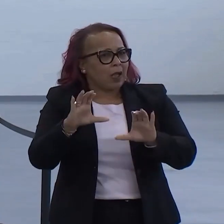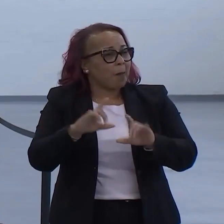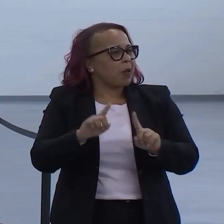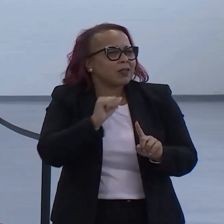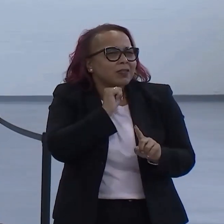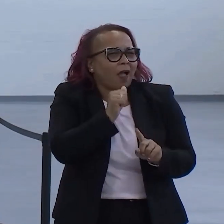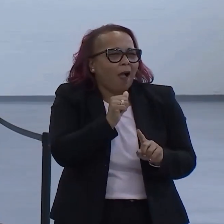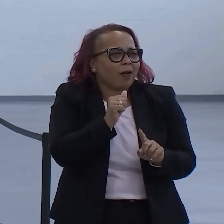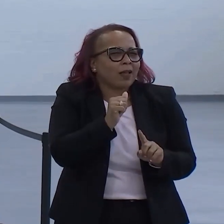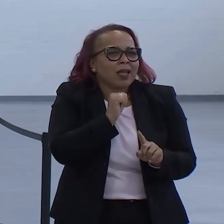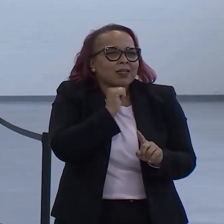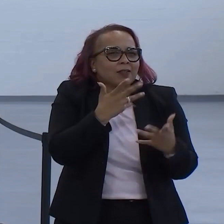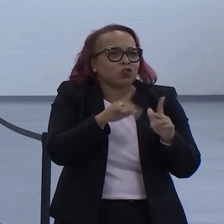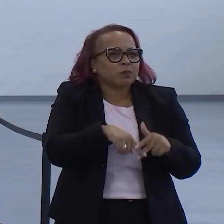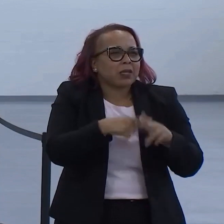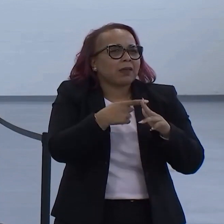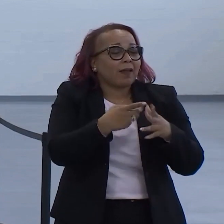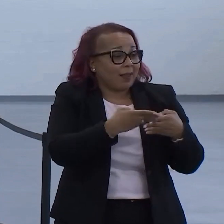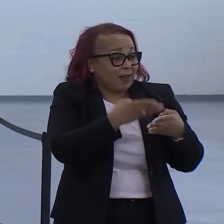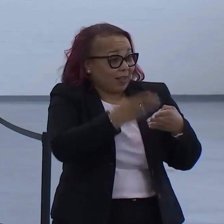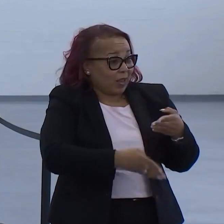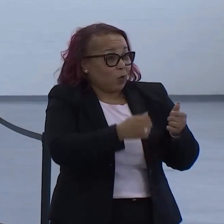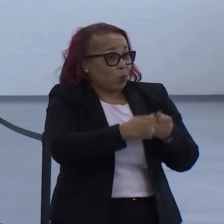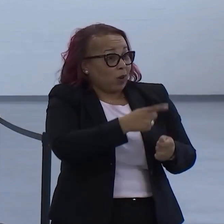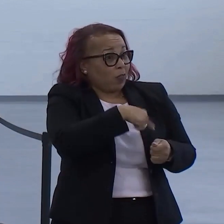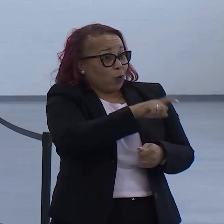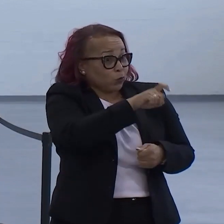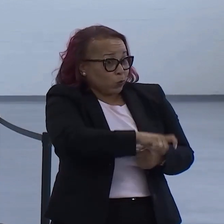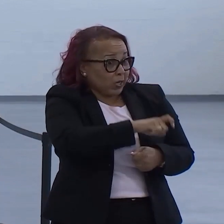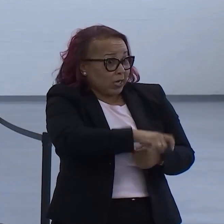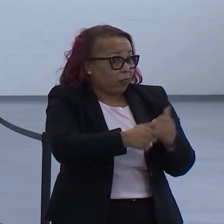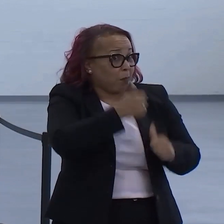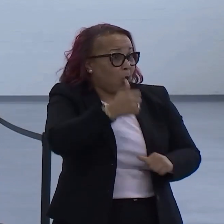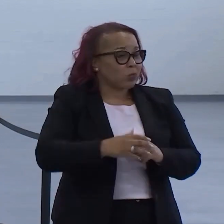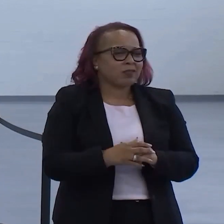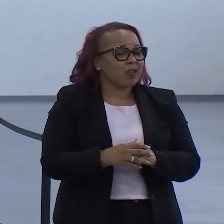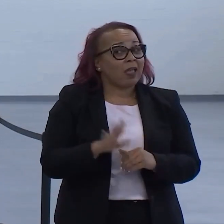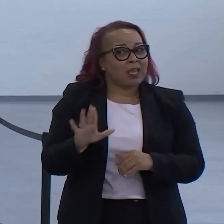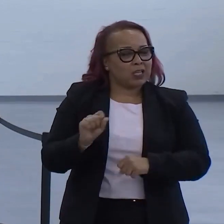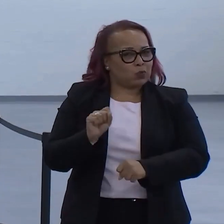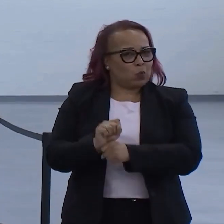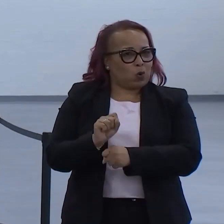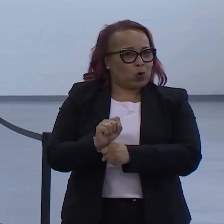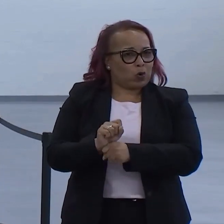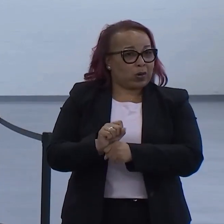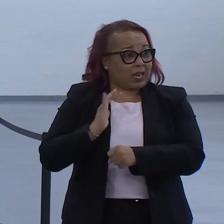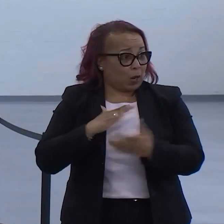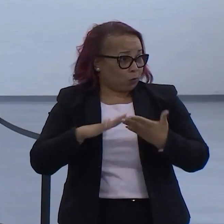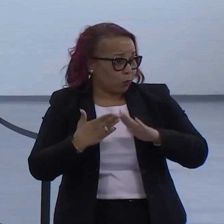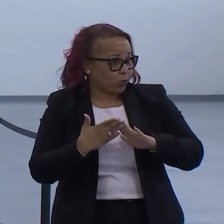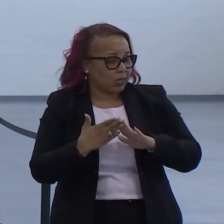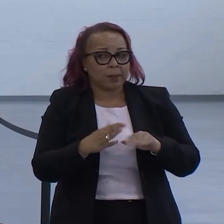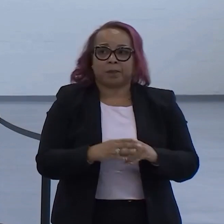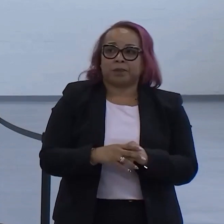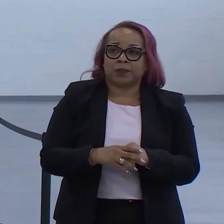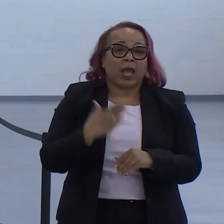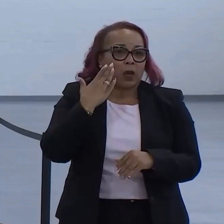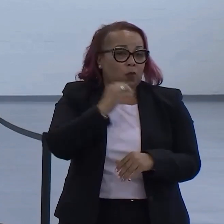It doesn't just begin and end with those who need it the most. His work in our community and I know that Alderman Sposato